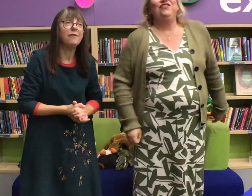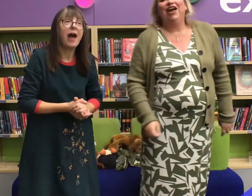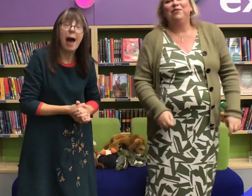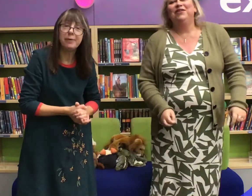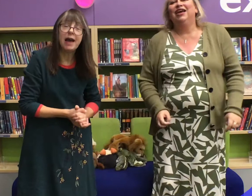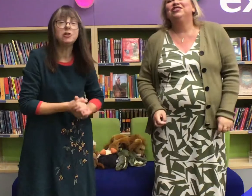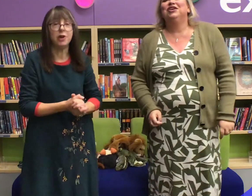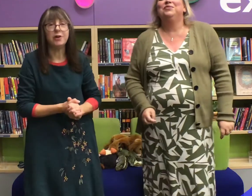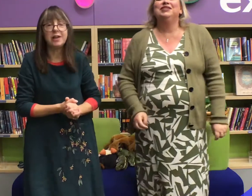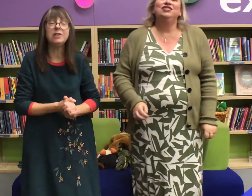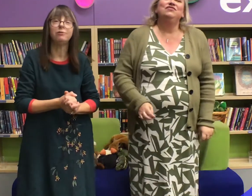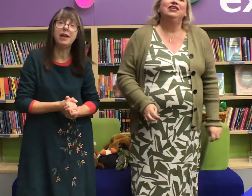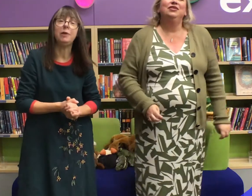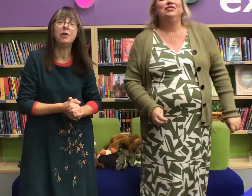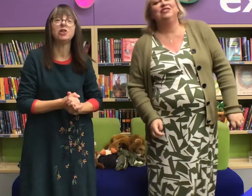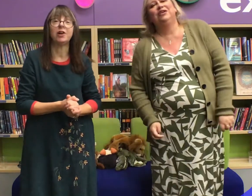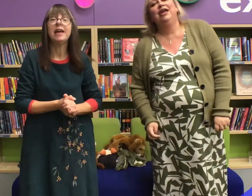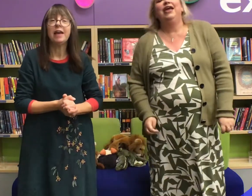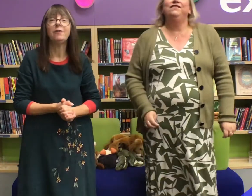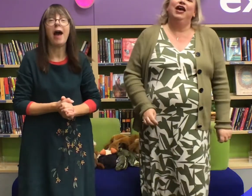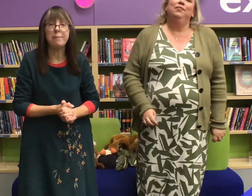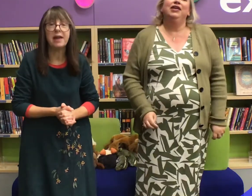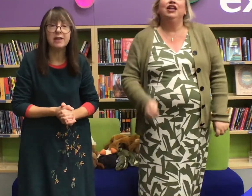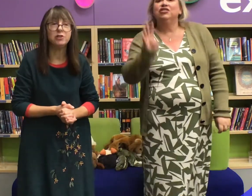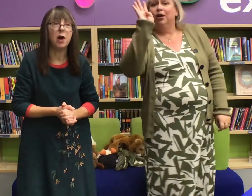If you're happy and you know it and you really want to show it, if you're happy and you know